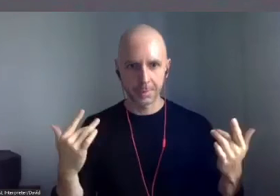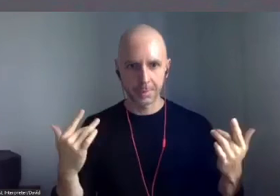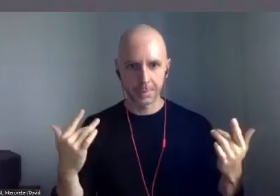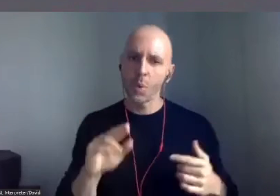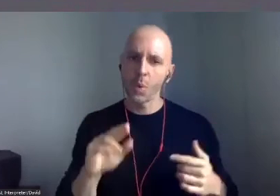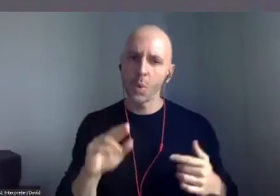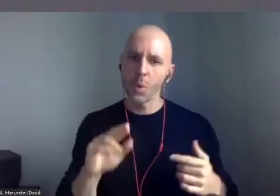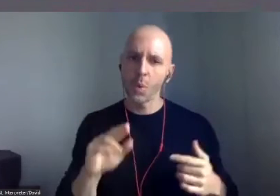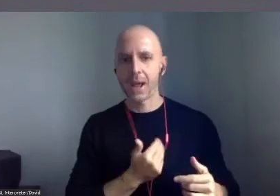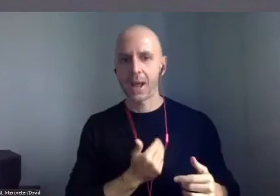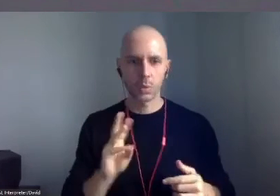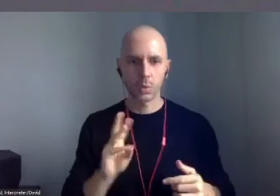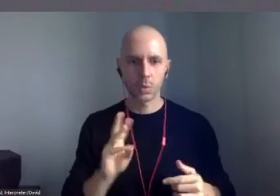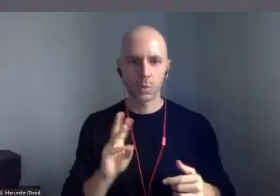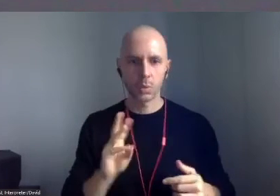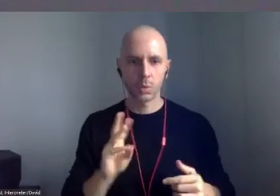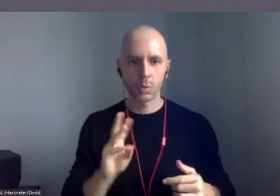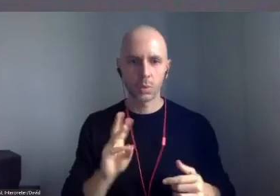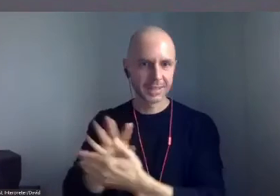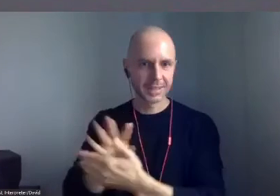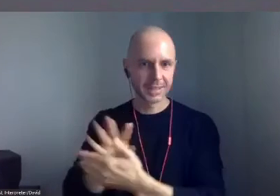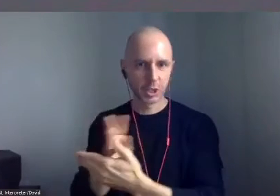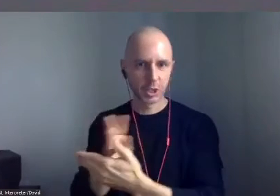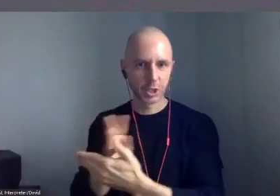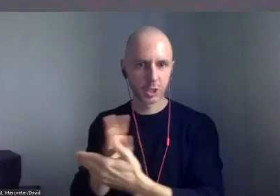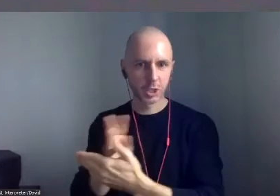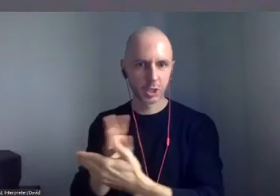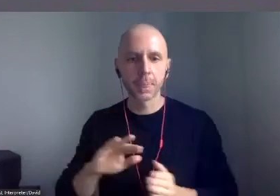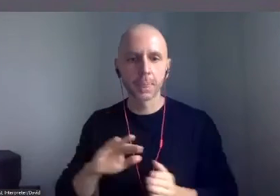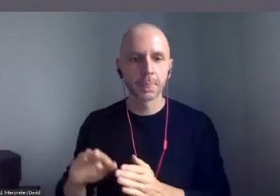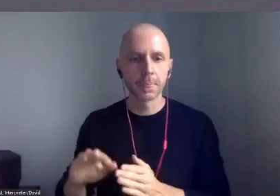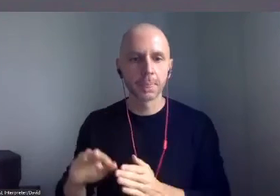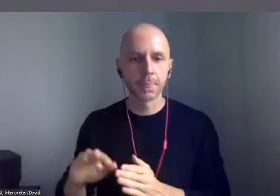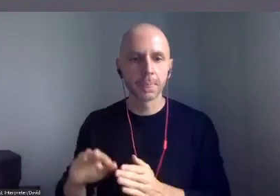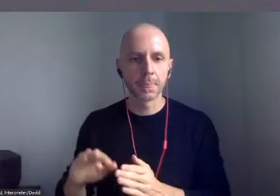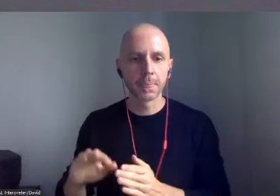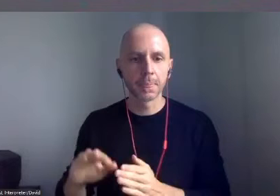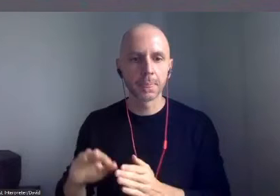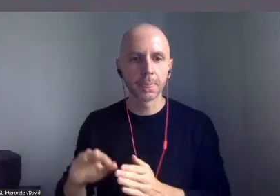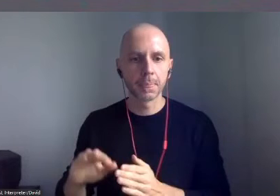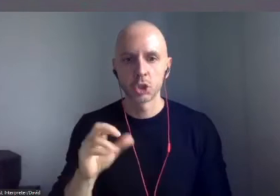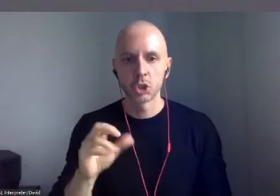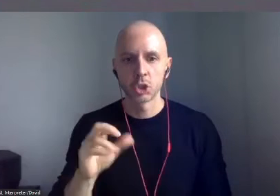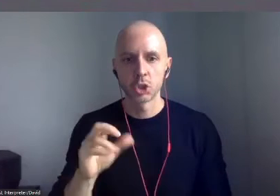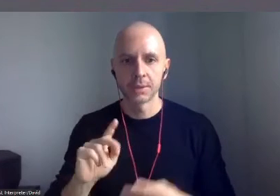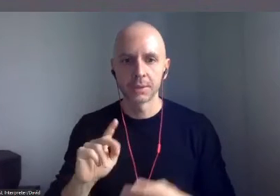Digital and Interactive Coordinator, Melissa Johns, and Artistic Director, Niki Little, have produced an exciting day